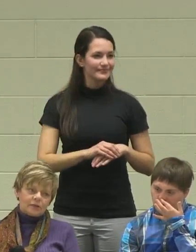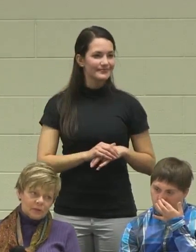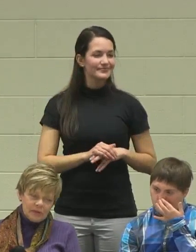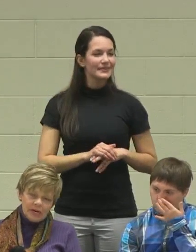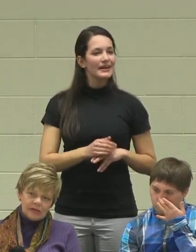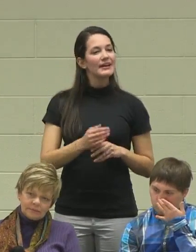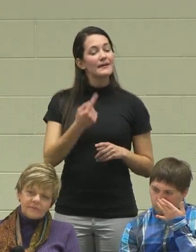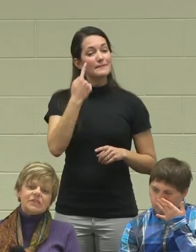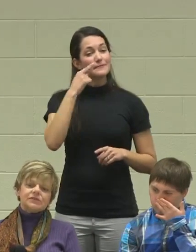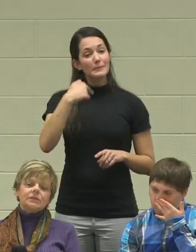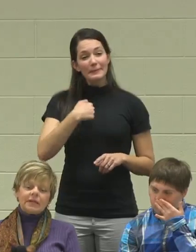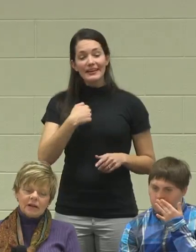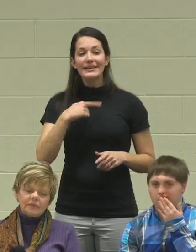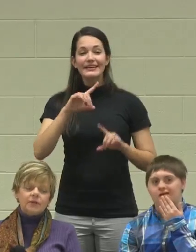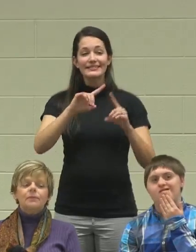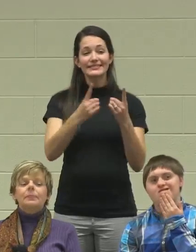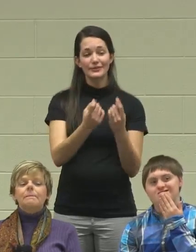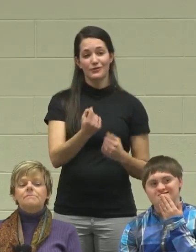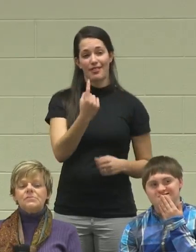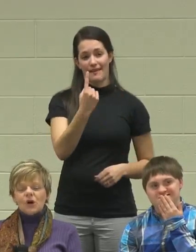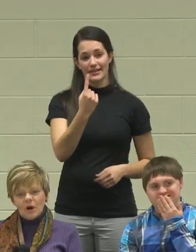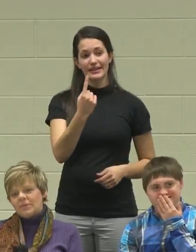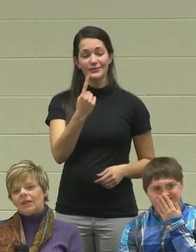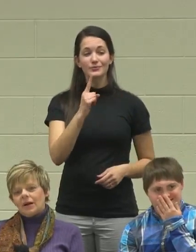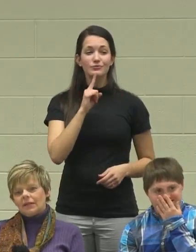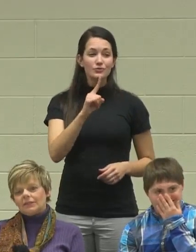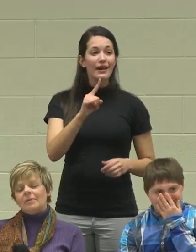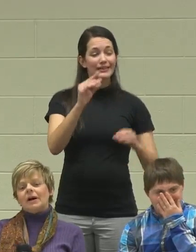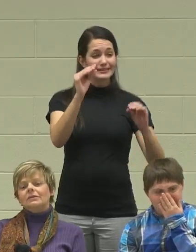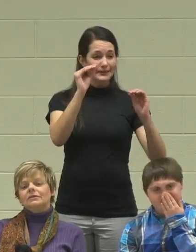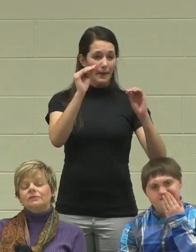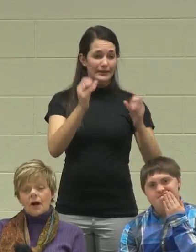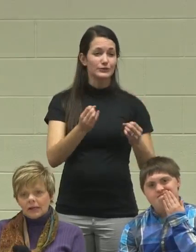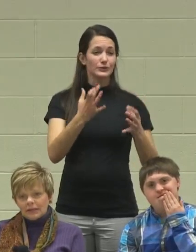For me, District 11 taught me a lot about falling